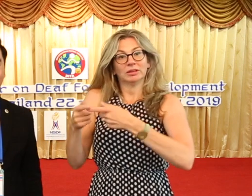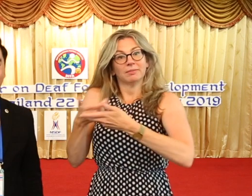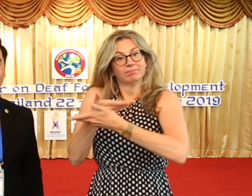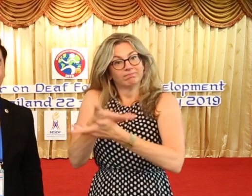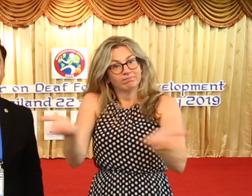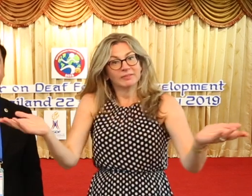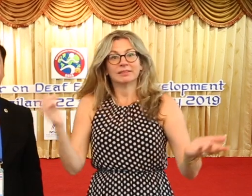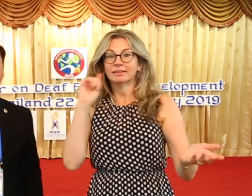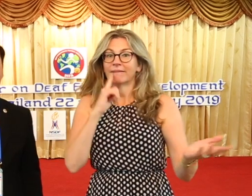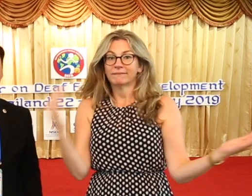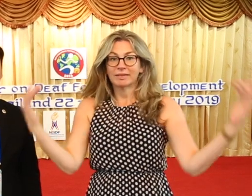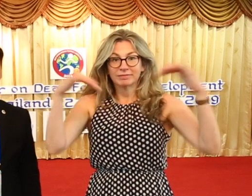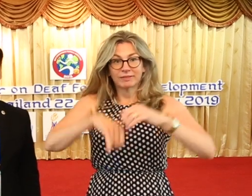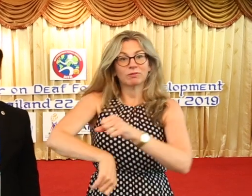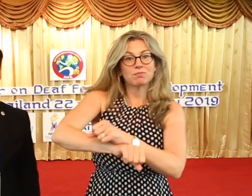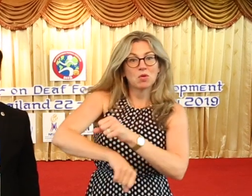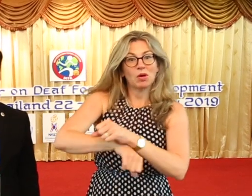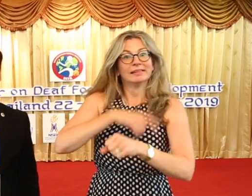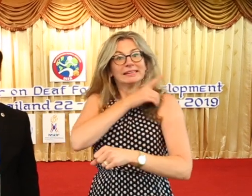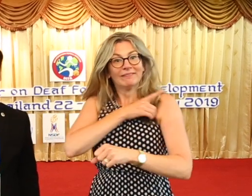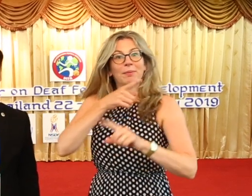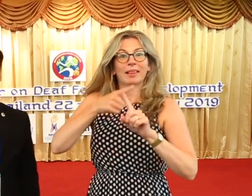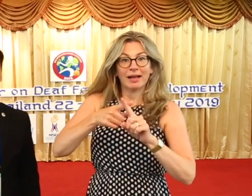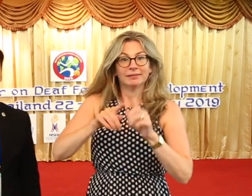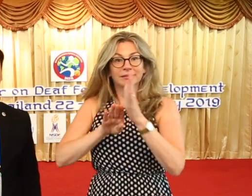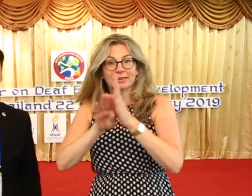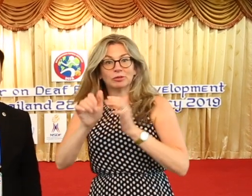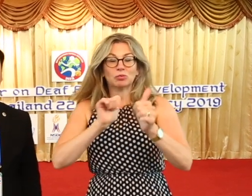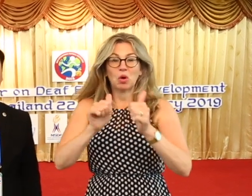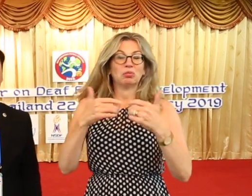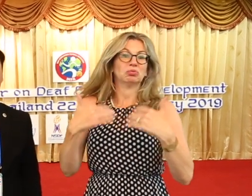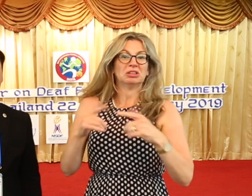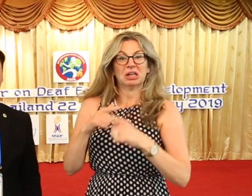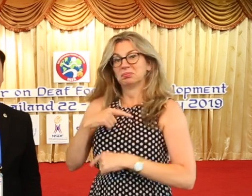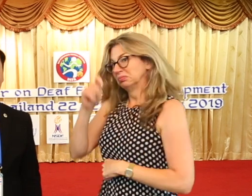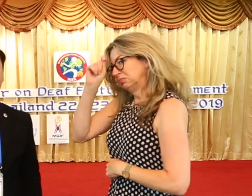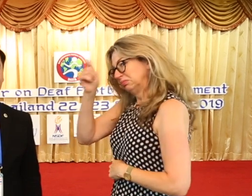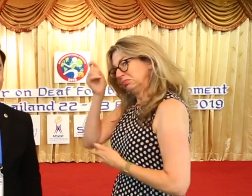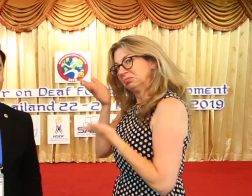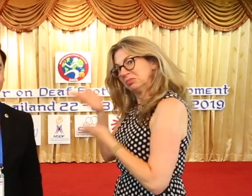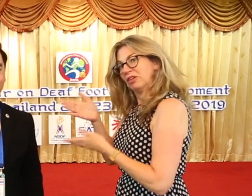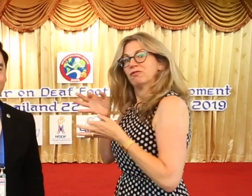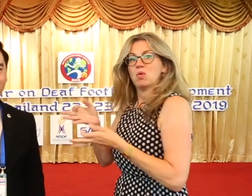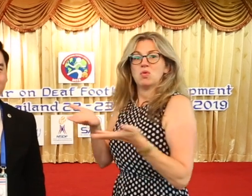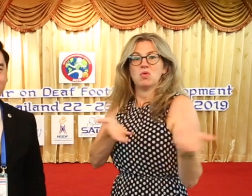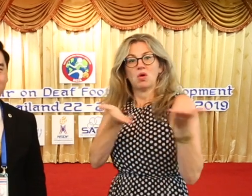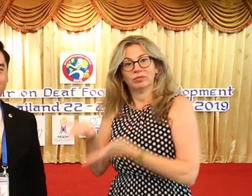who provided for DIFA the opportunity to hold the 1st Seminar on Deaf Football Development in Thailand.